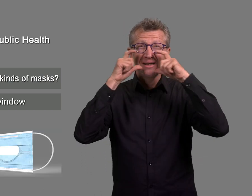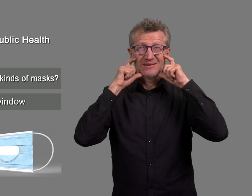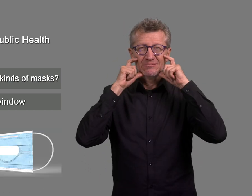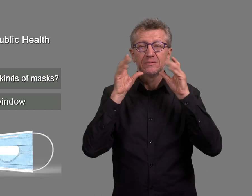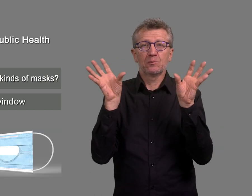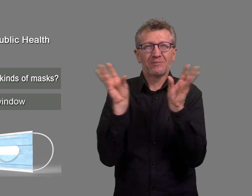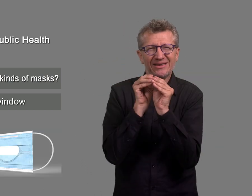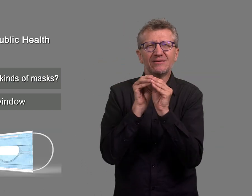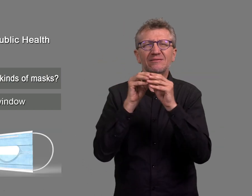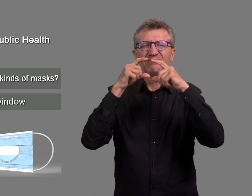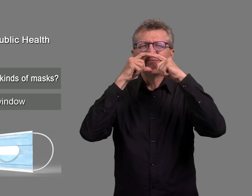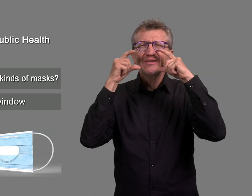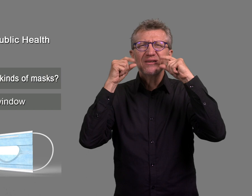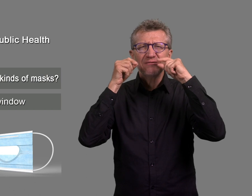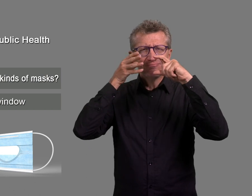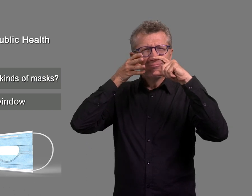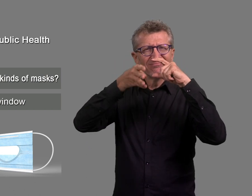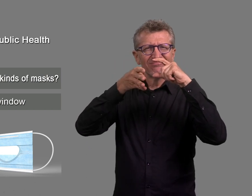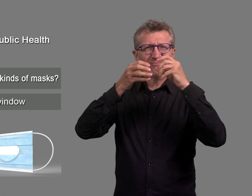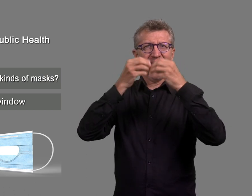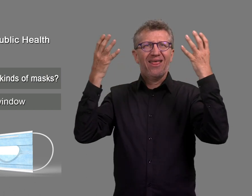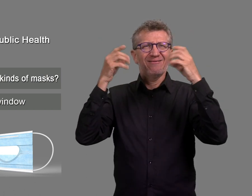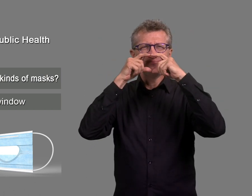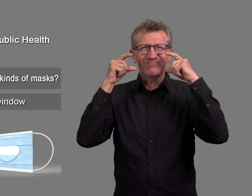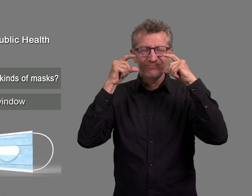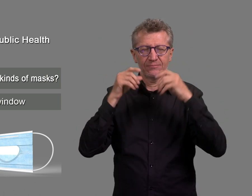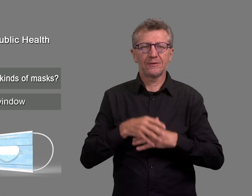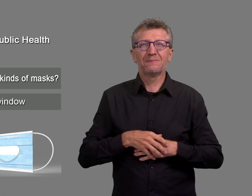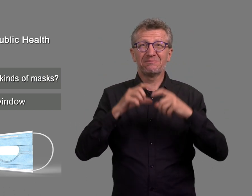Masks with a clear window